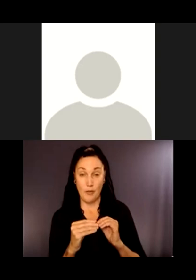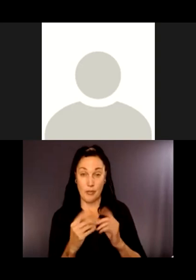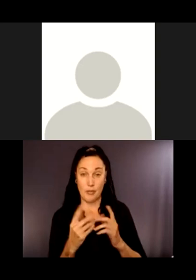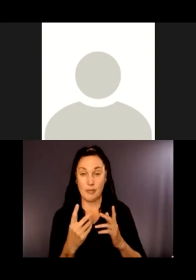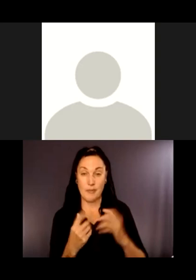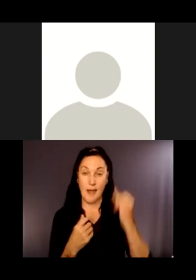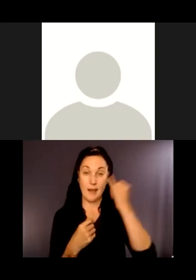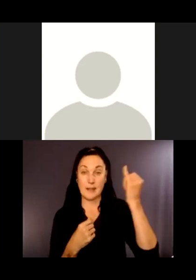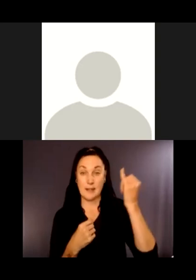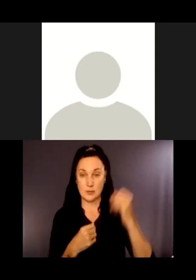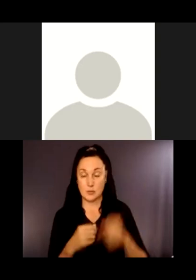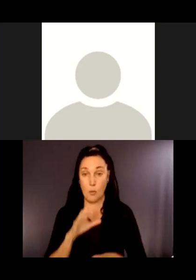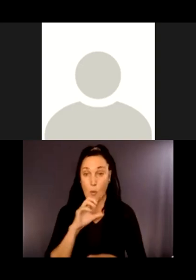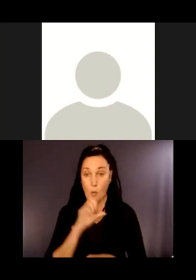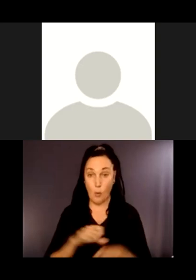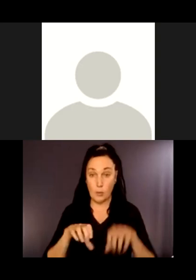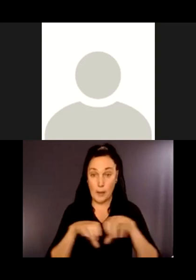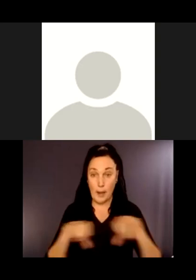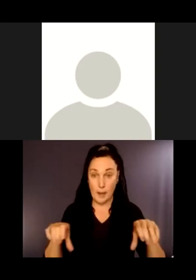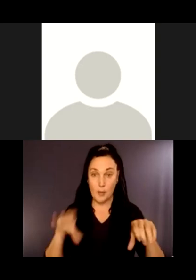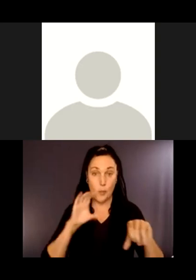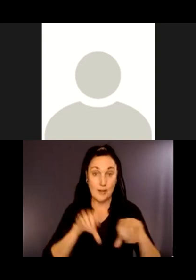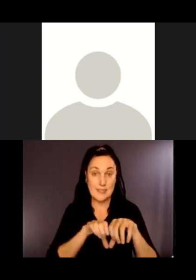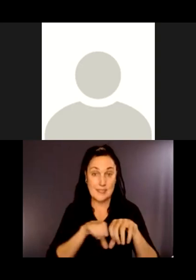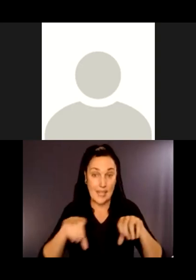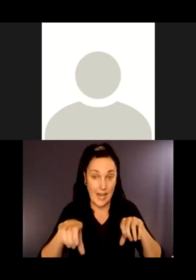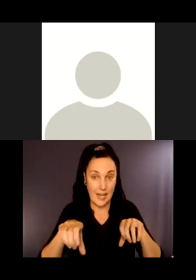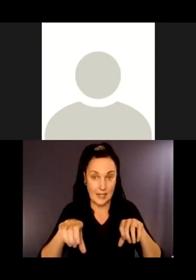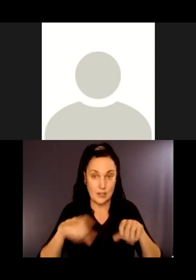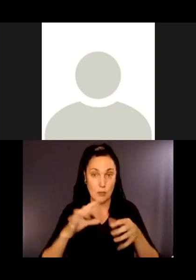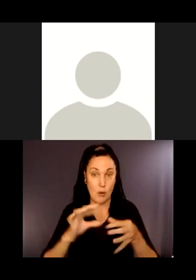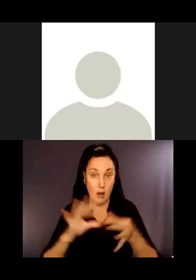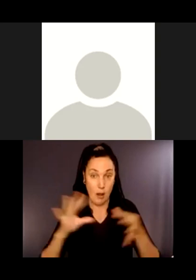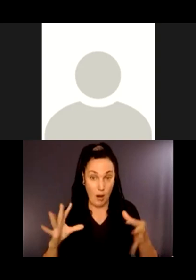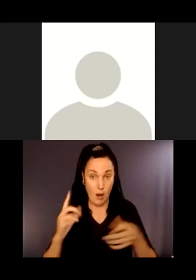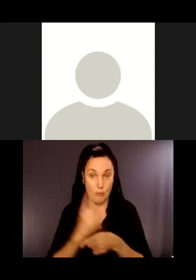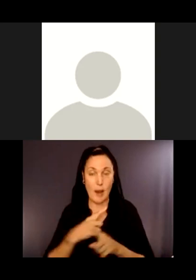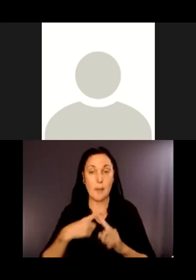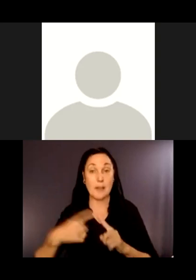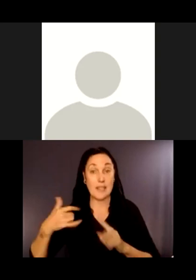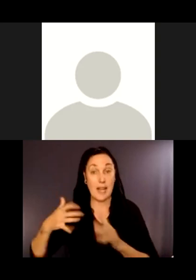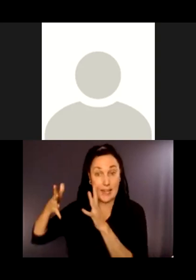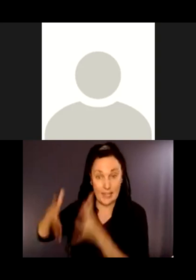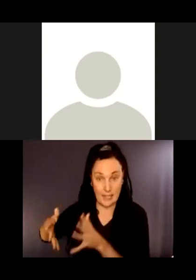You're disconnecting the old sewer pipe but not actually removing it from the stream bed, is that correct? It's being decommissioned.